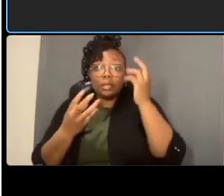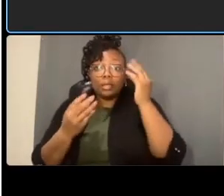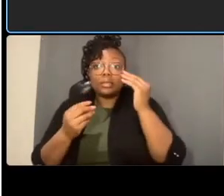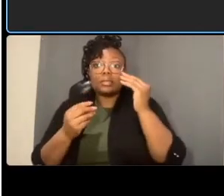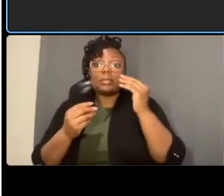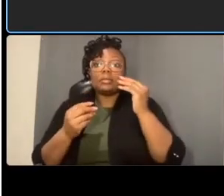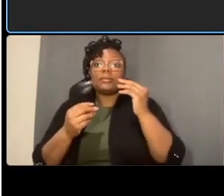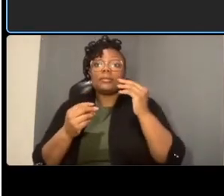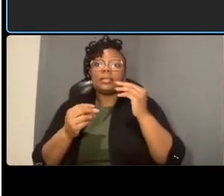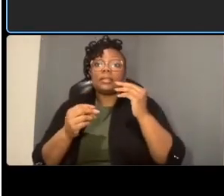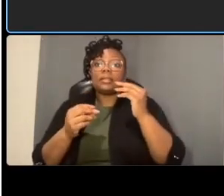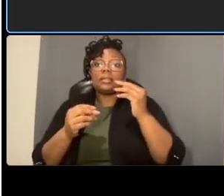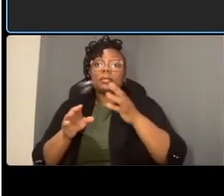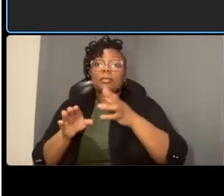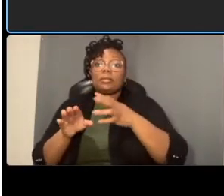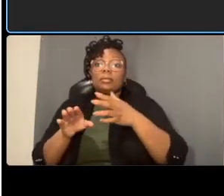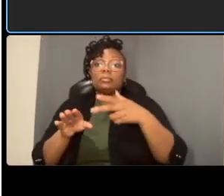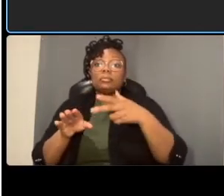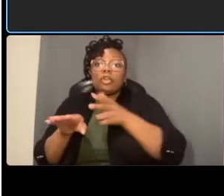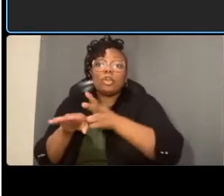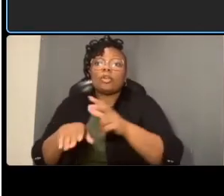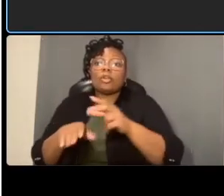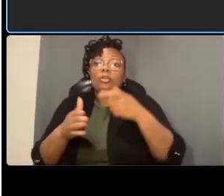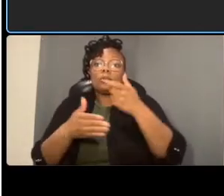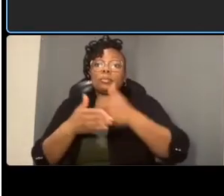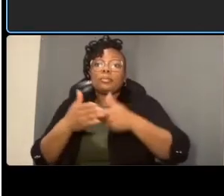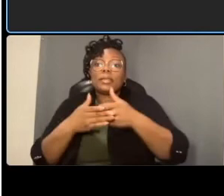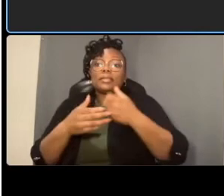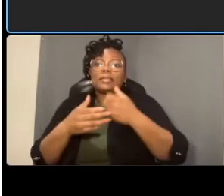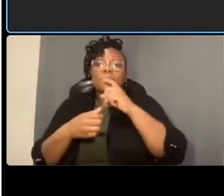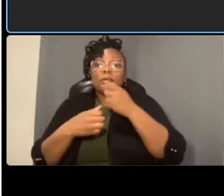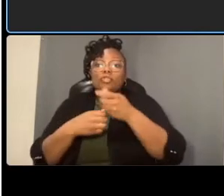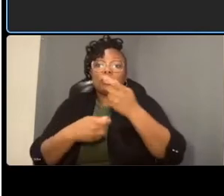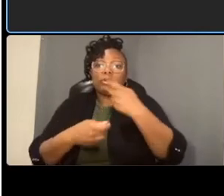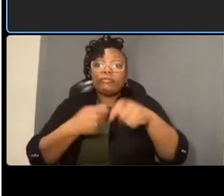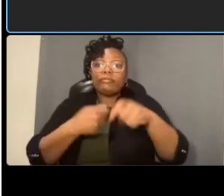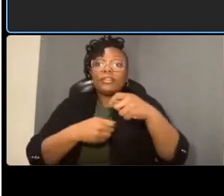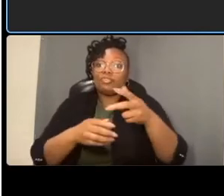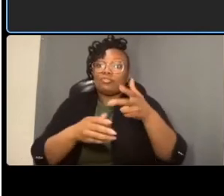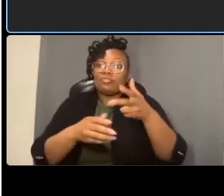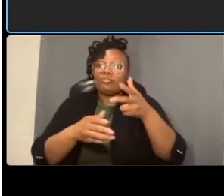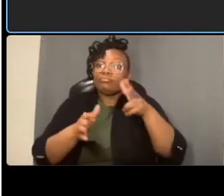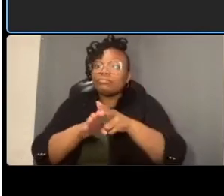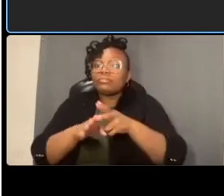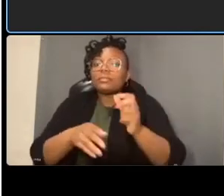to ensuring parking revenues goes to t dm efforts along the corridor to lessen demand